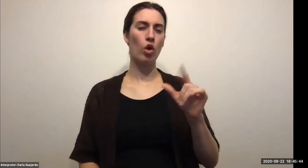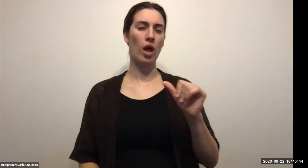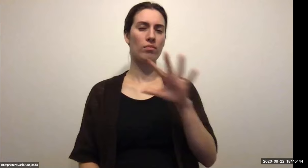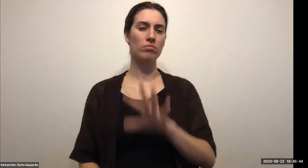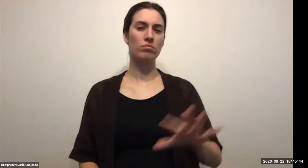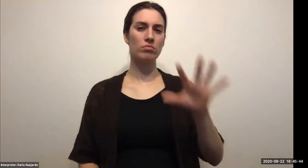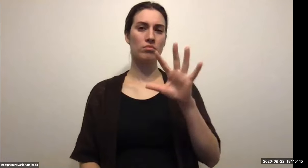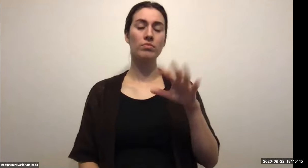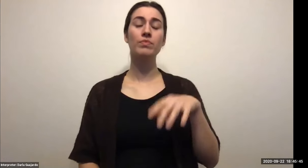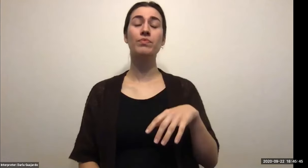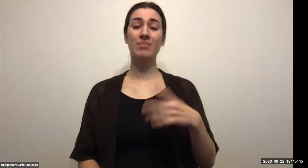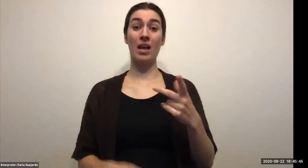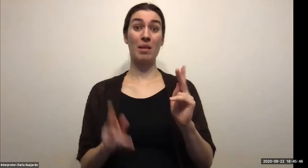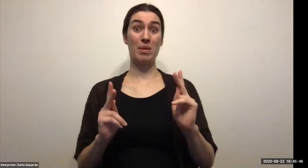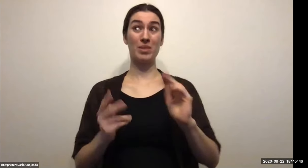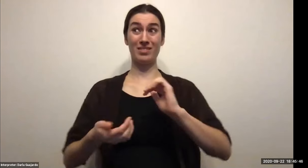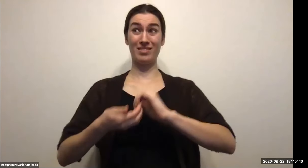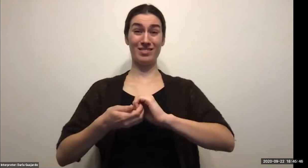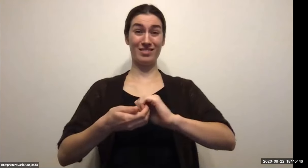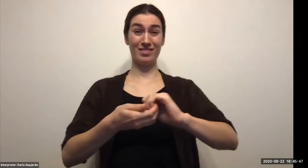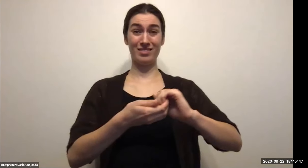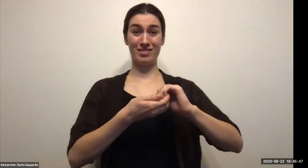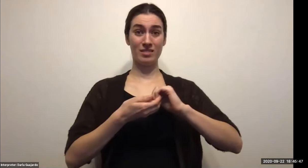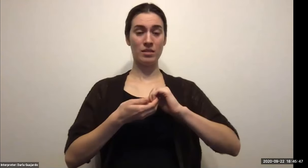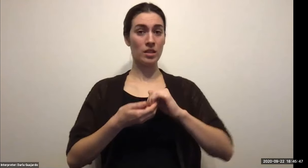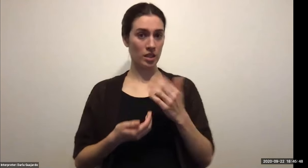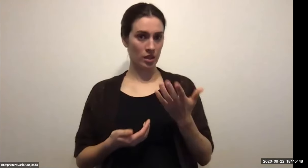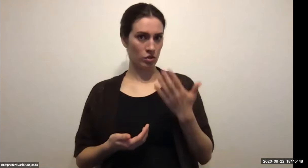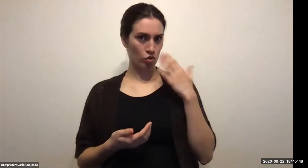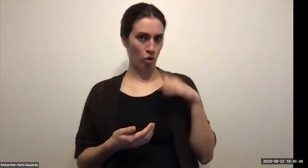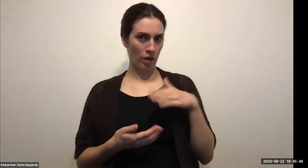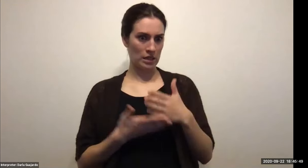Keith Wolling: quite unique stories, but the reality. People want to smile in a clean room and in the hotel industry.